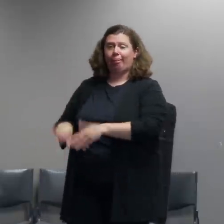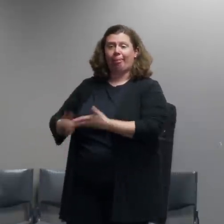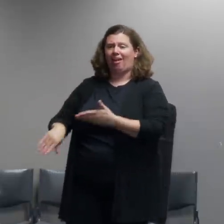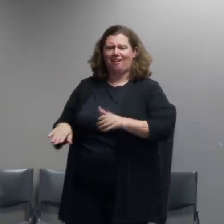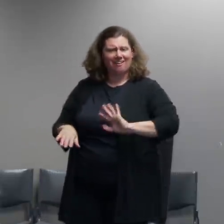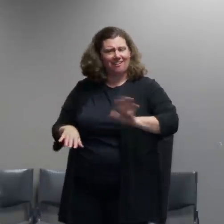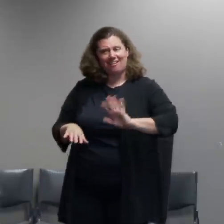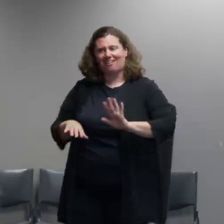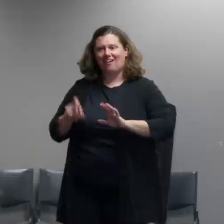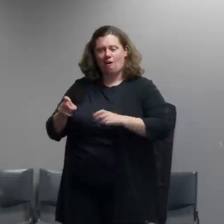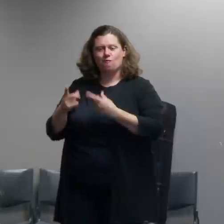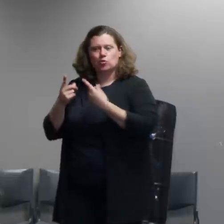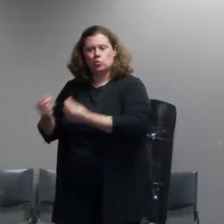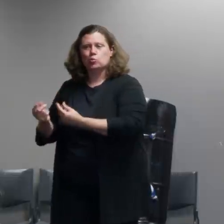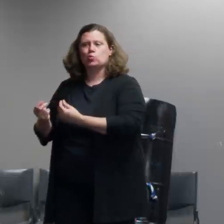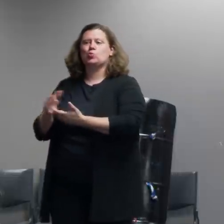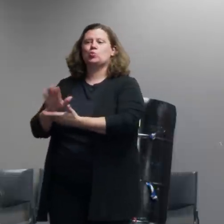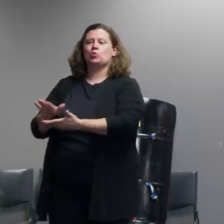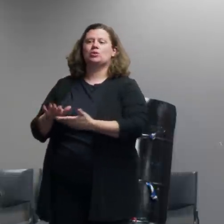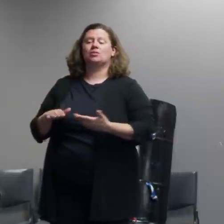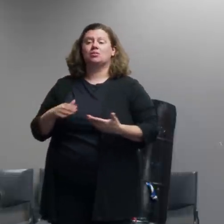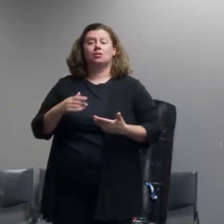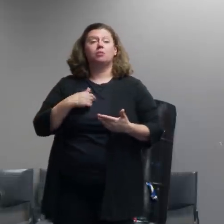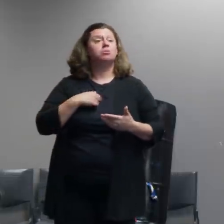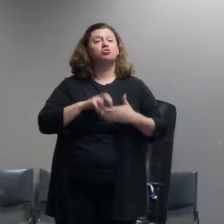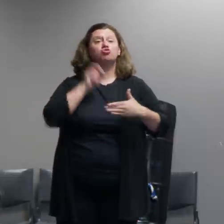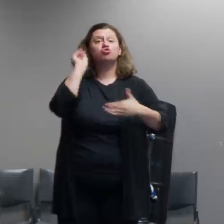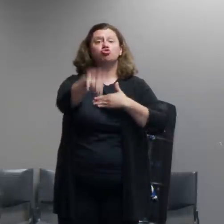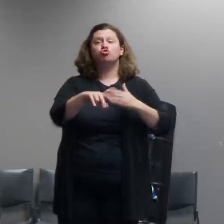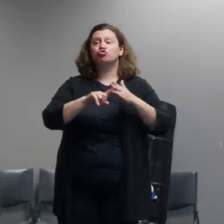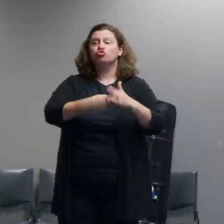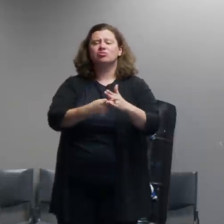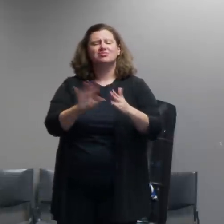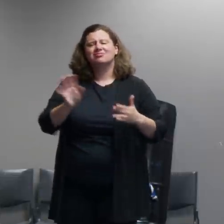obviously we don't we don't want to use cs gas at all i don't like it i don't